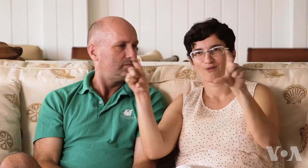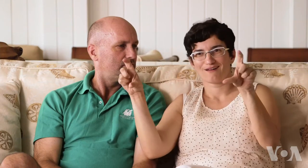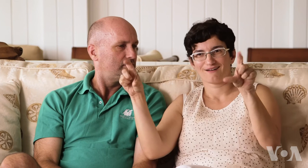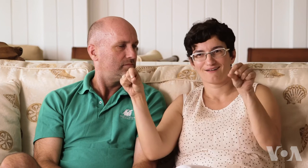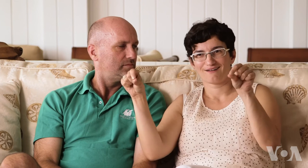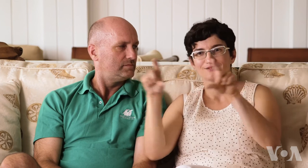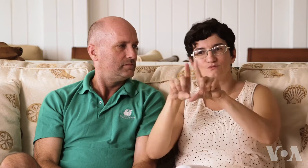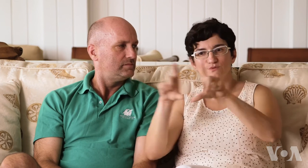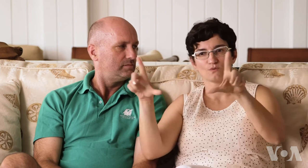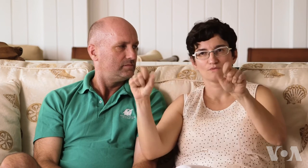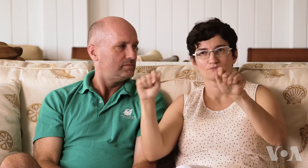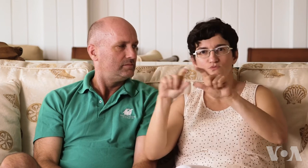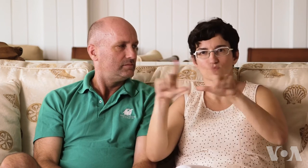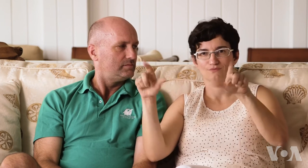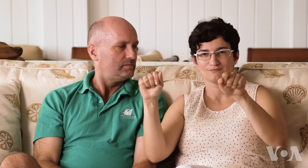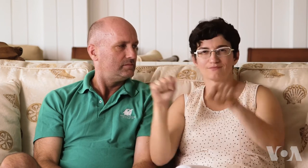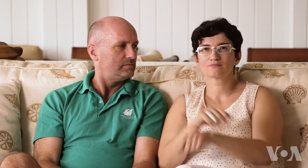“Shkola” in Russian.